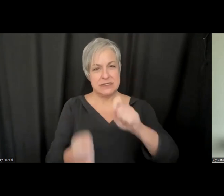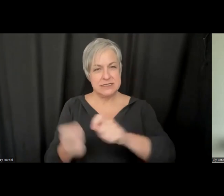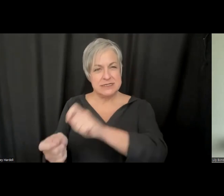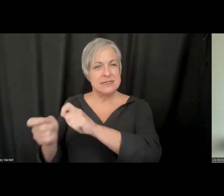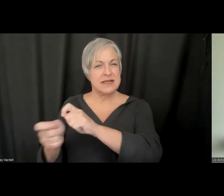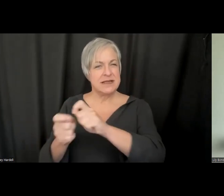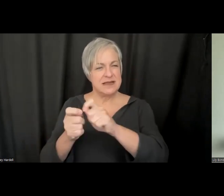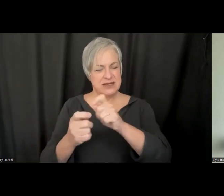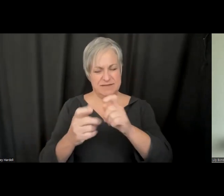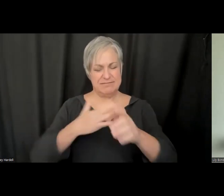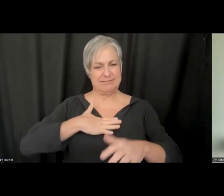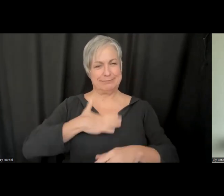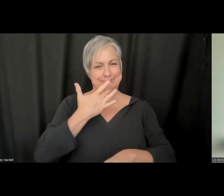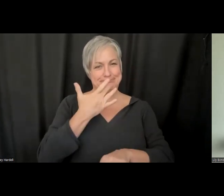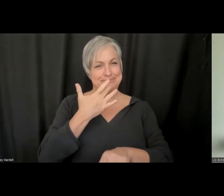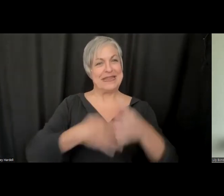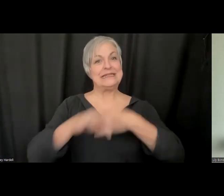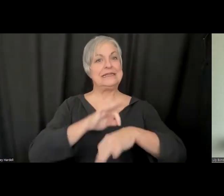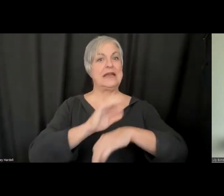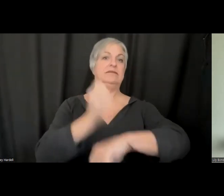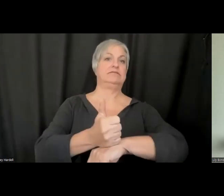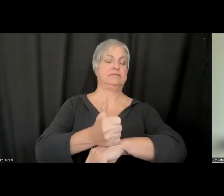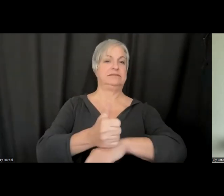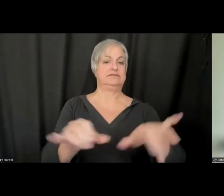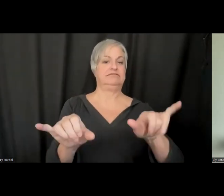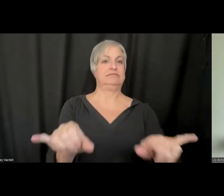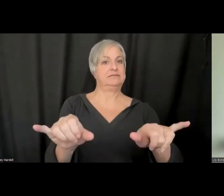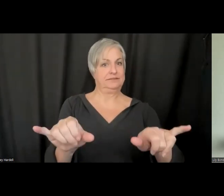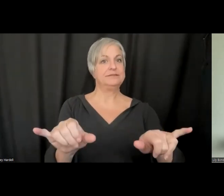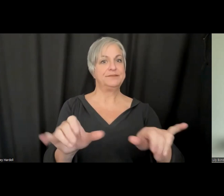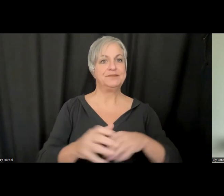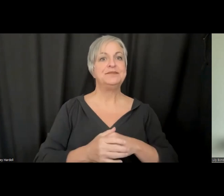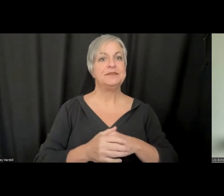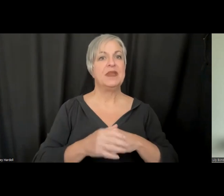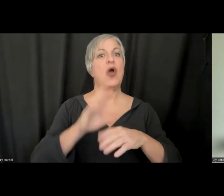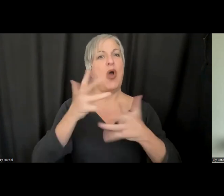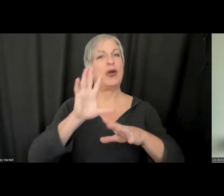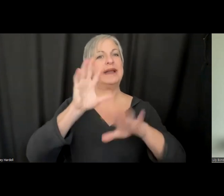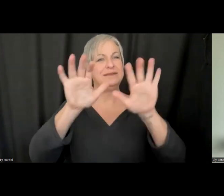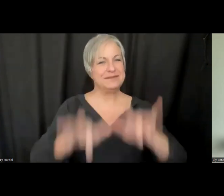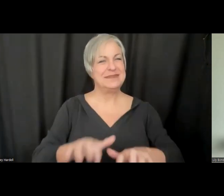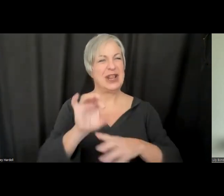hardcoded into the caption format. The text, the timing,